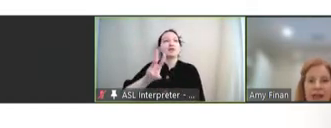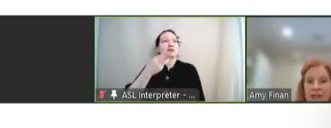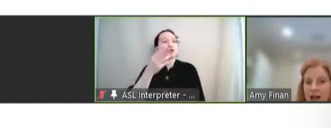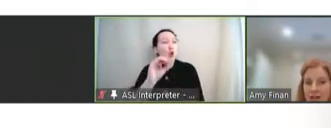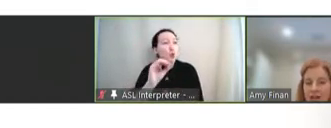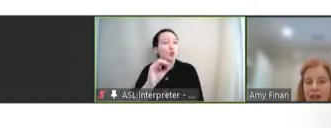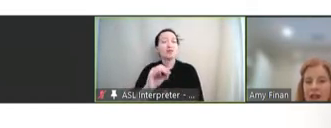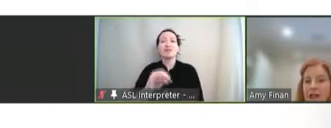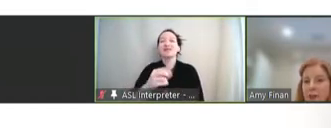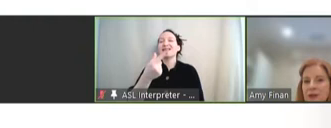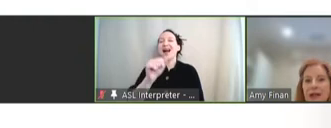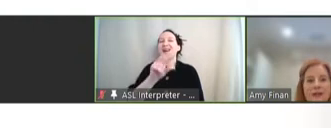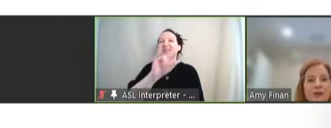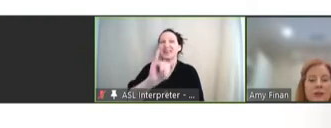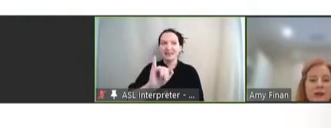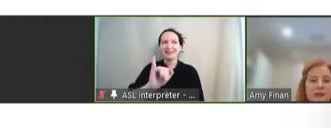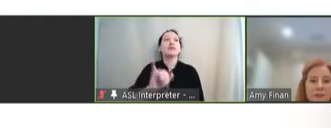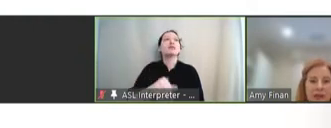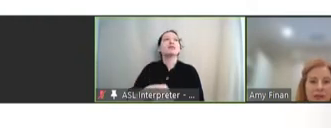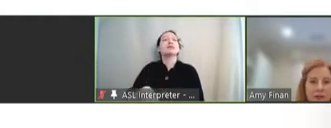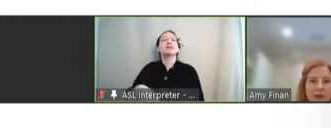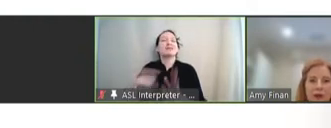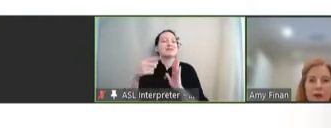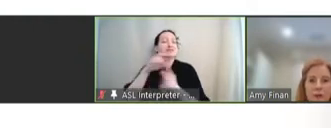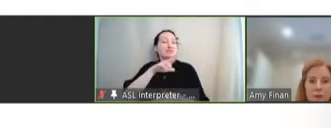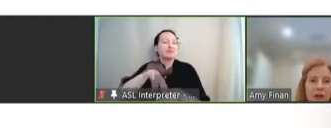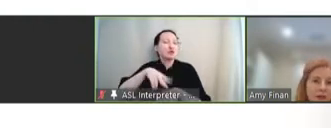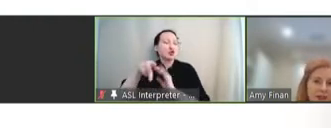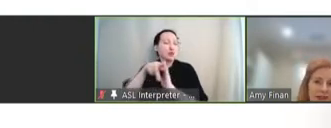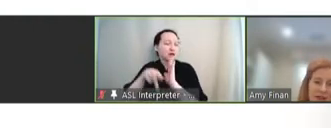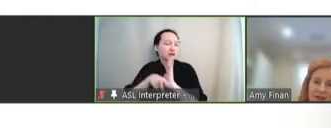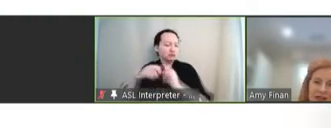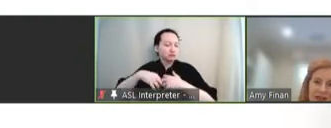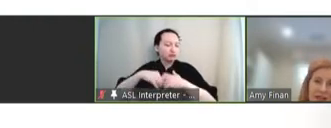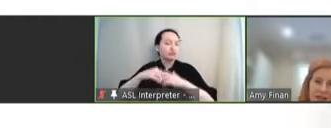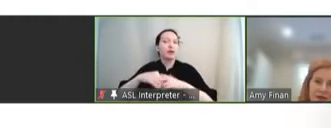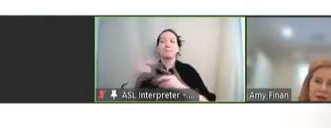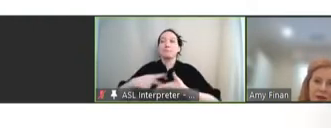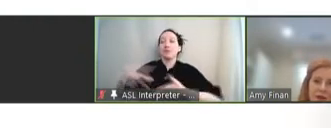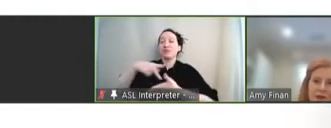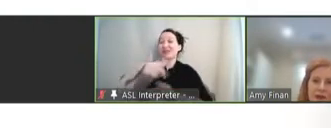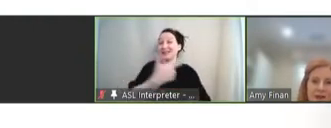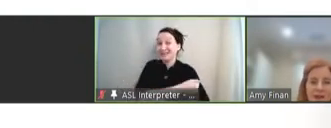and Gavi, as well as national policymakers who are prioritizing the vaccines for their own citizens.